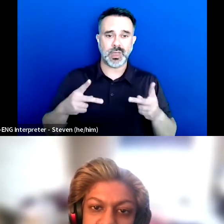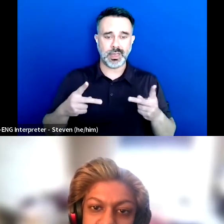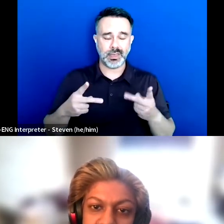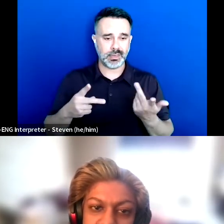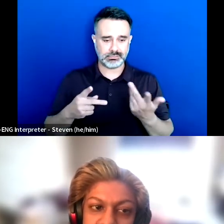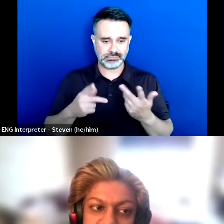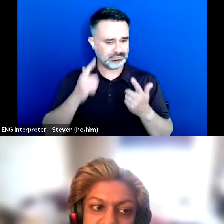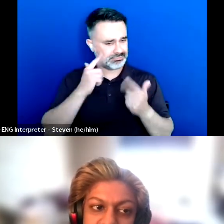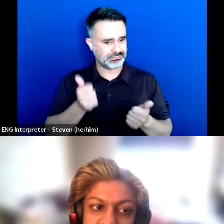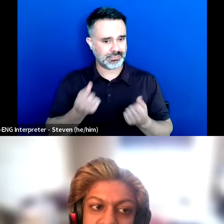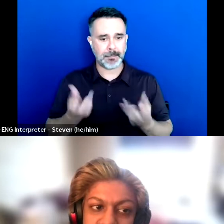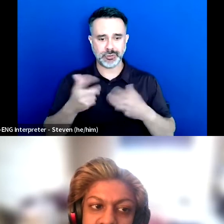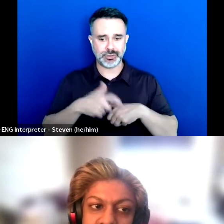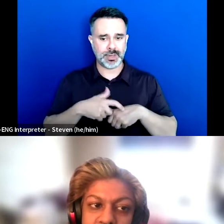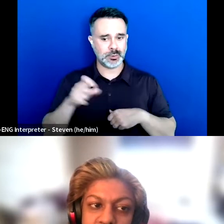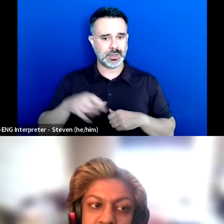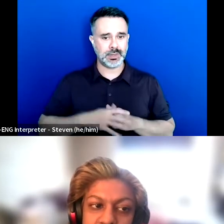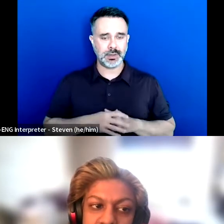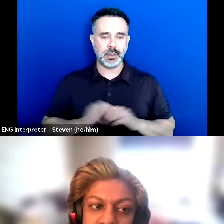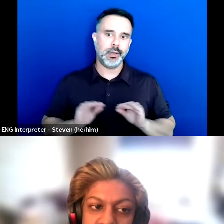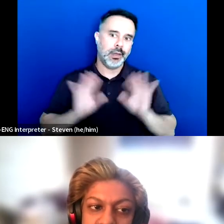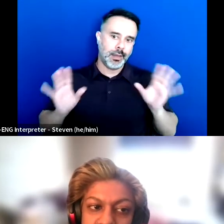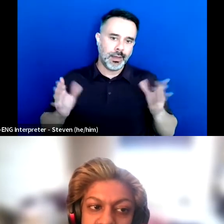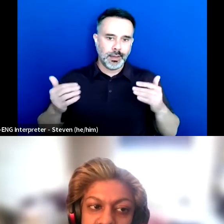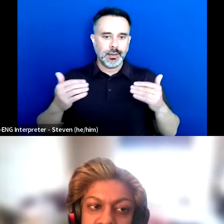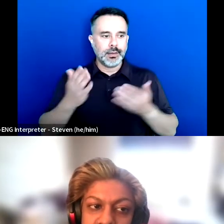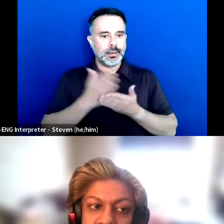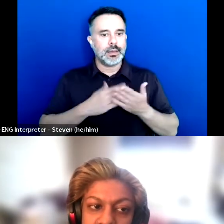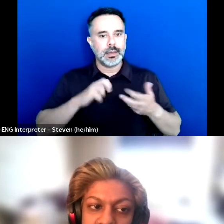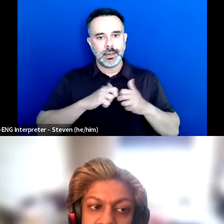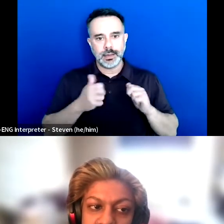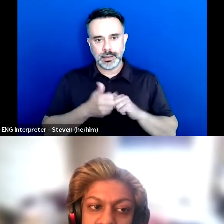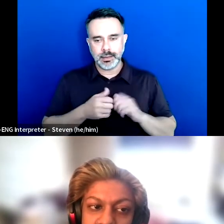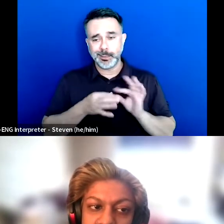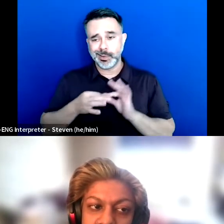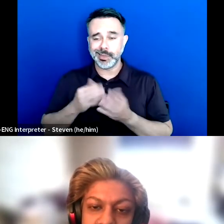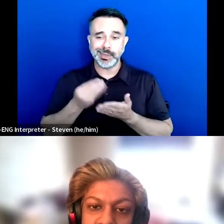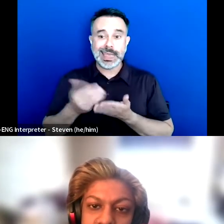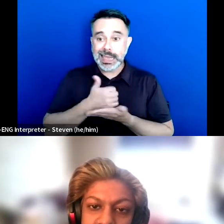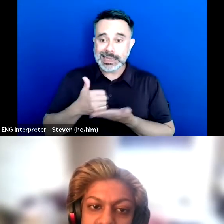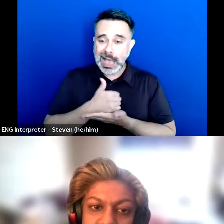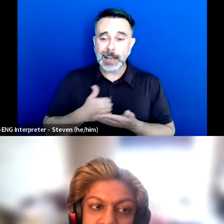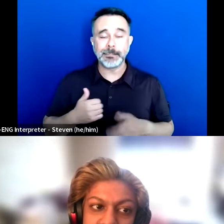And I mean obviously there's issues with that in terms of income and stuff.